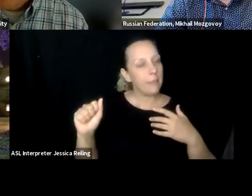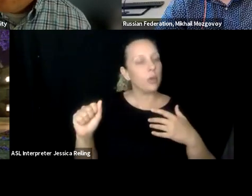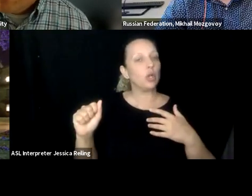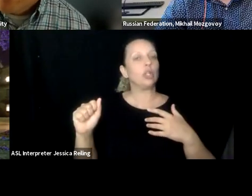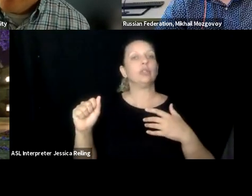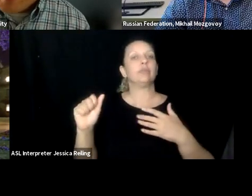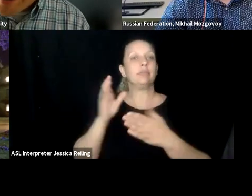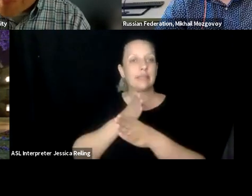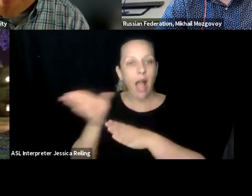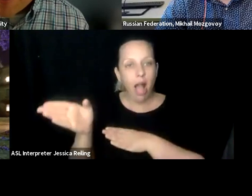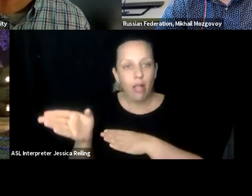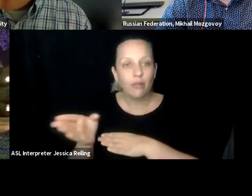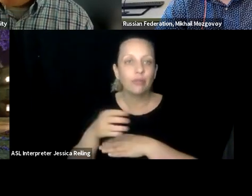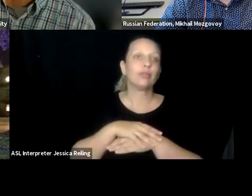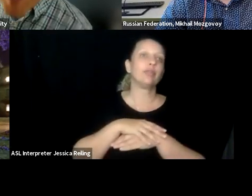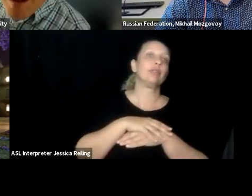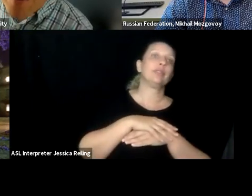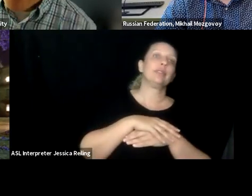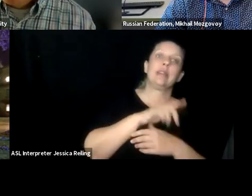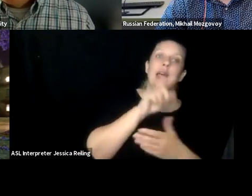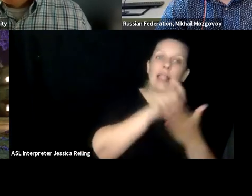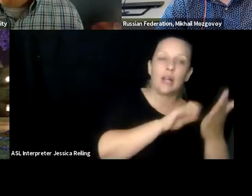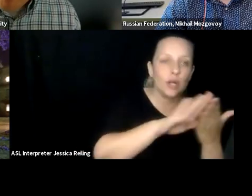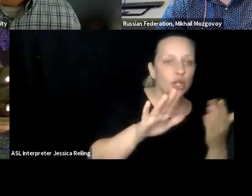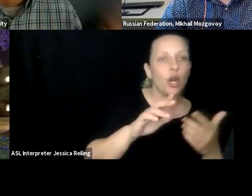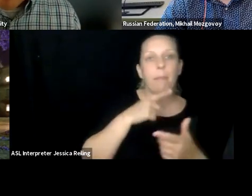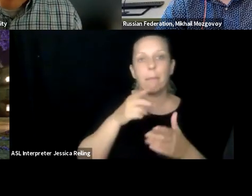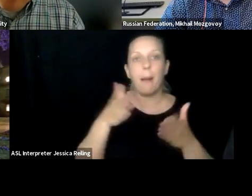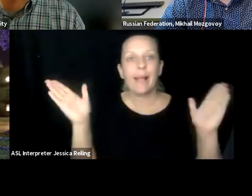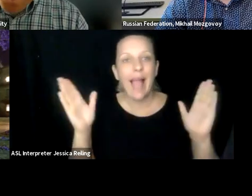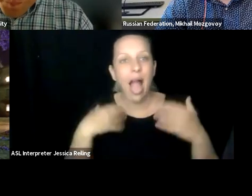audiences. So I know lots of disabled